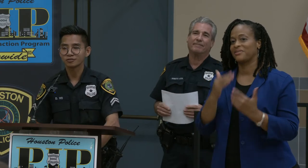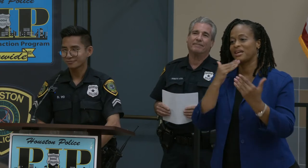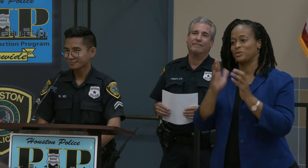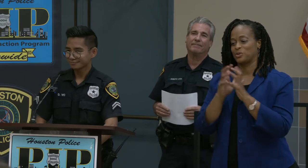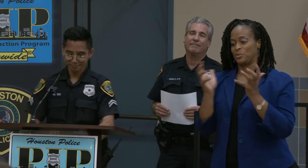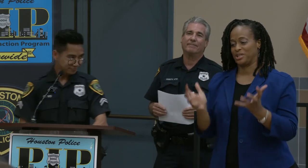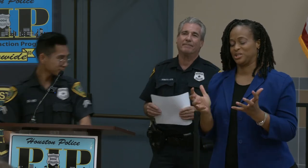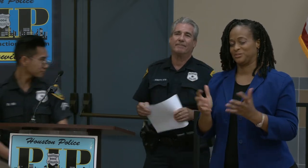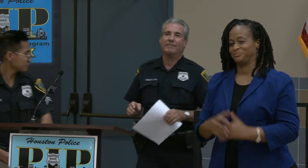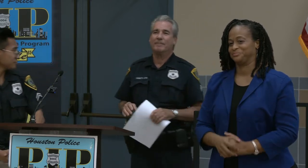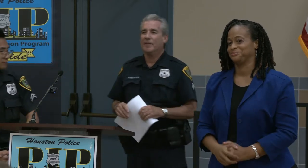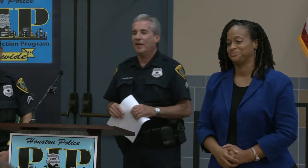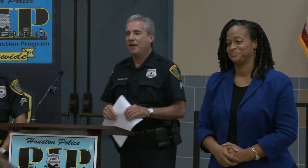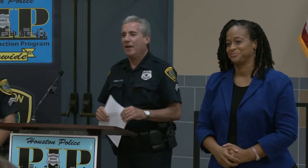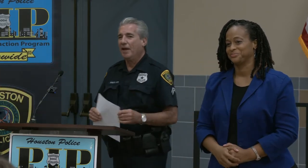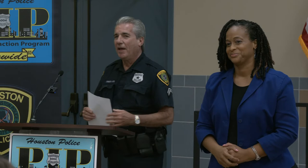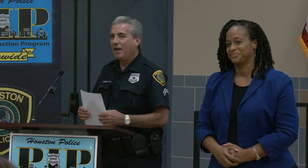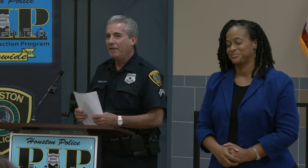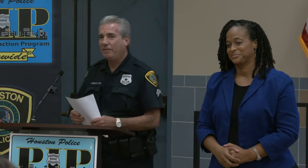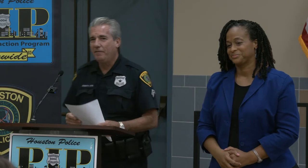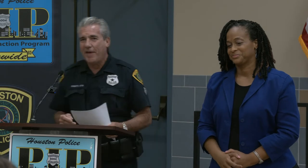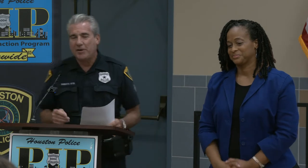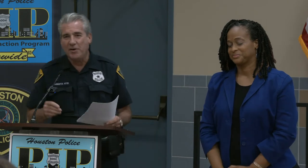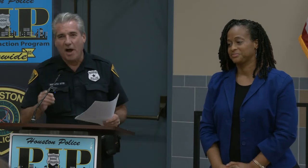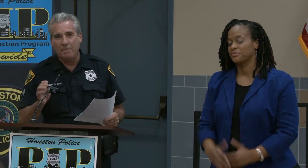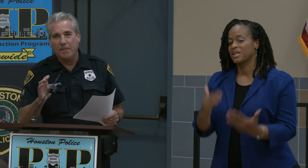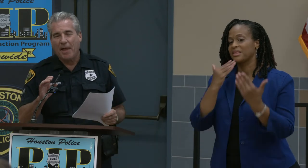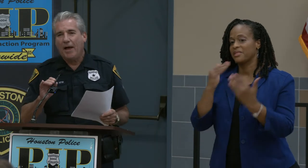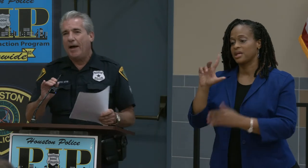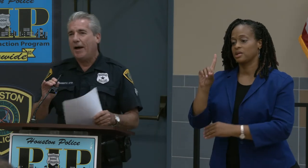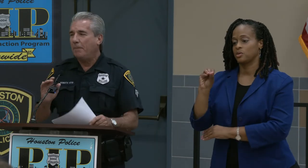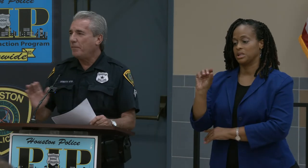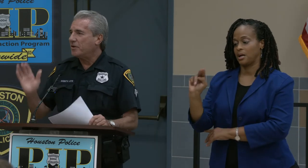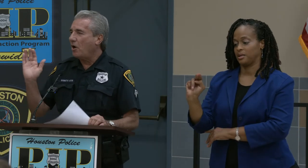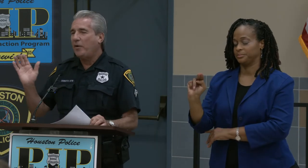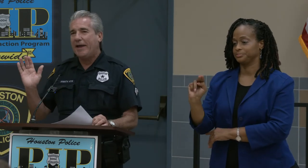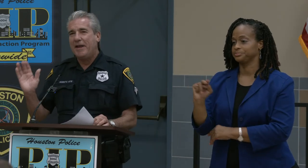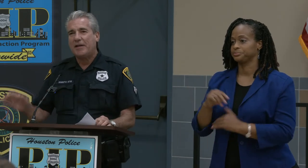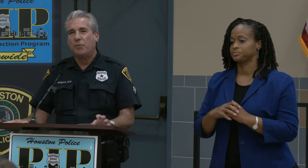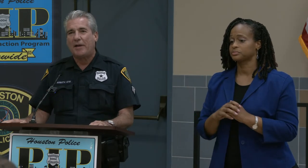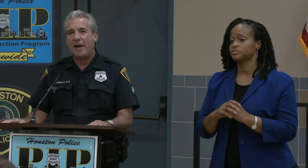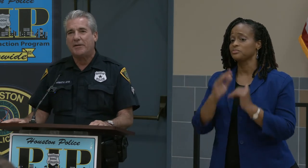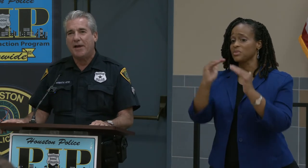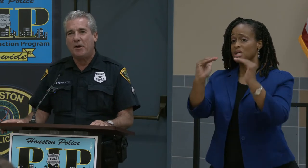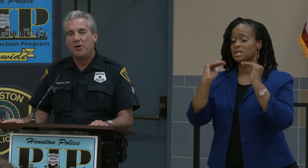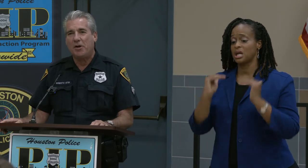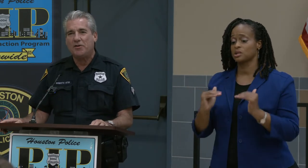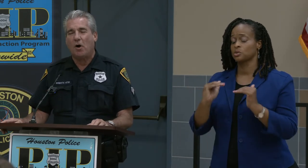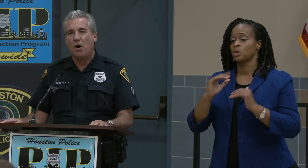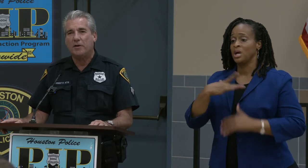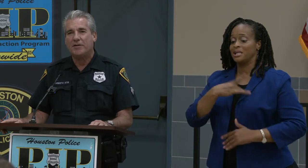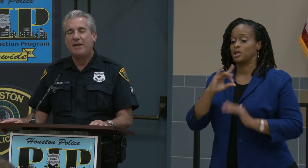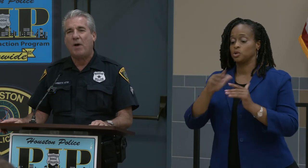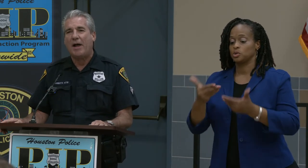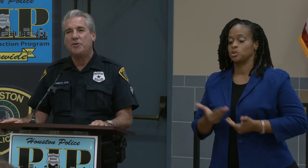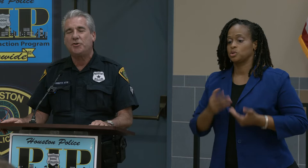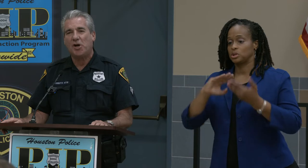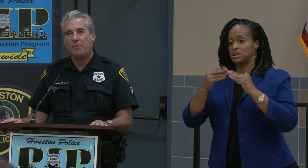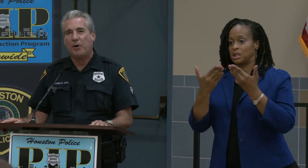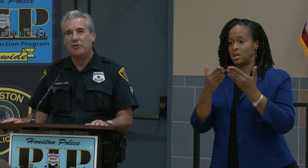Ofcr. Sobota: Thank you, Don. Okay, next we'd like to introduce our citywide chairperson,